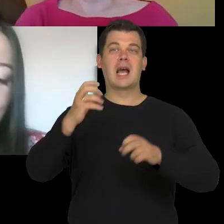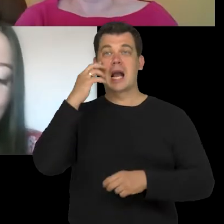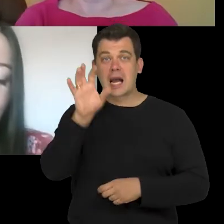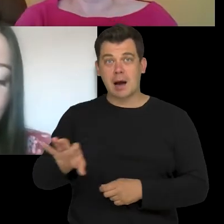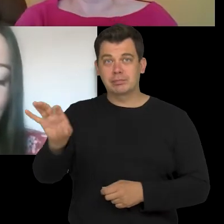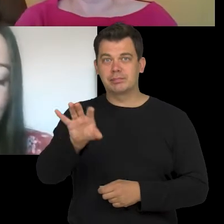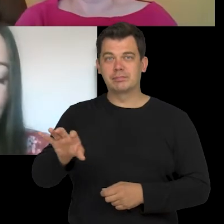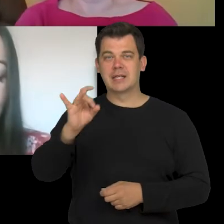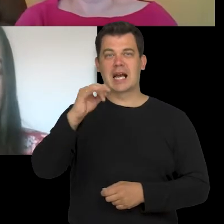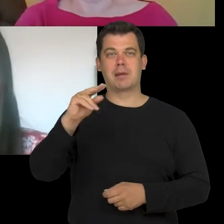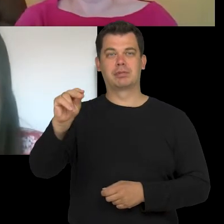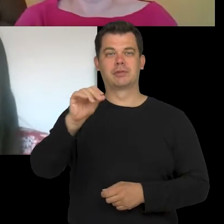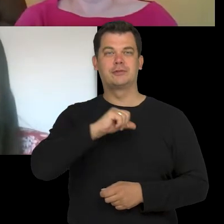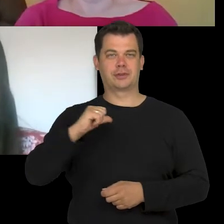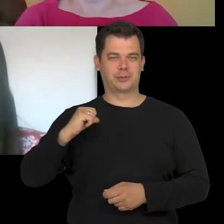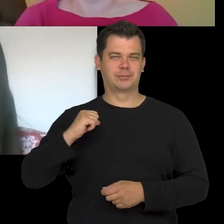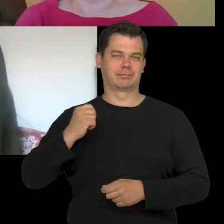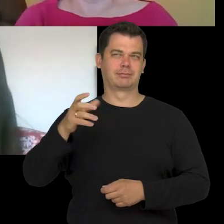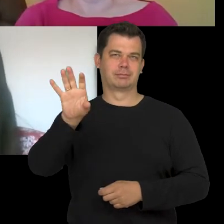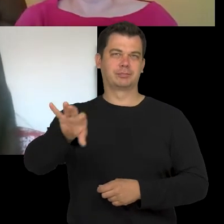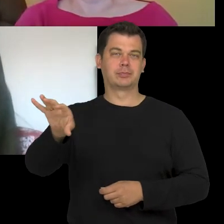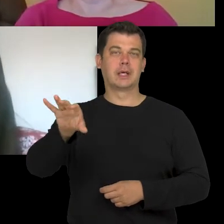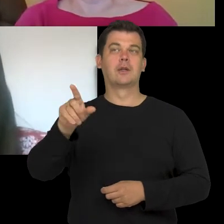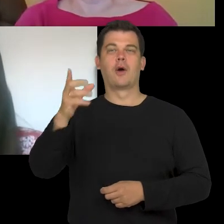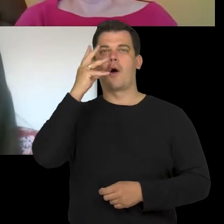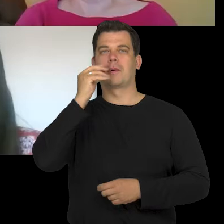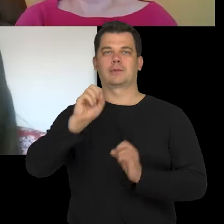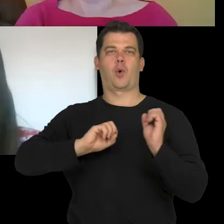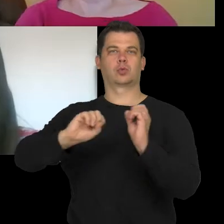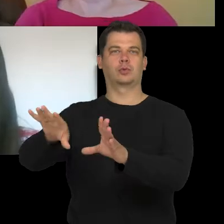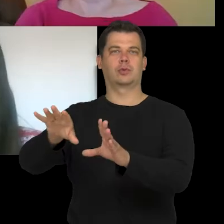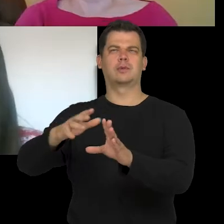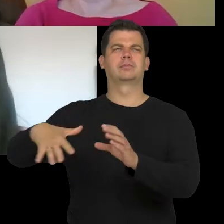The research was about rejected images in the public space,